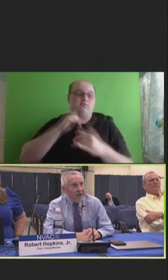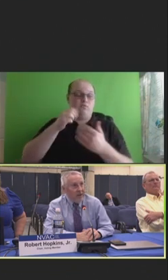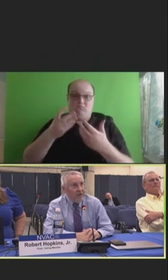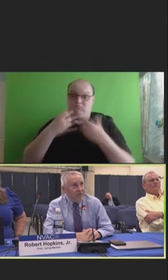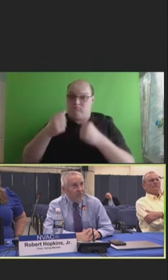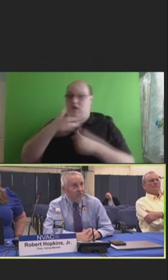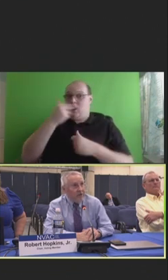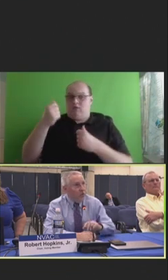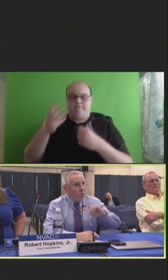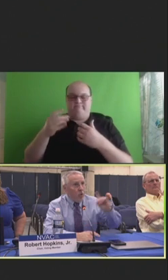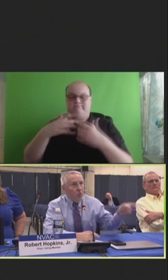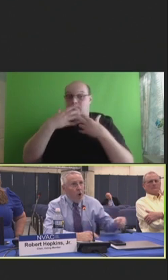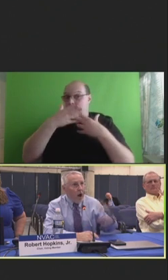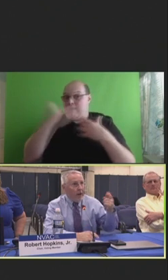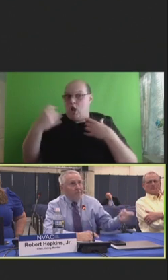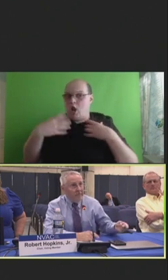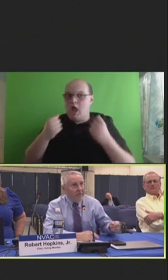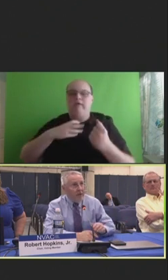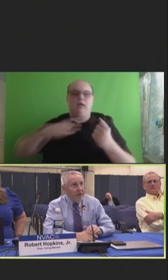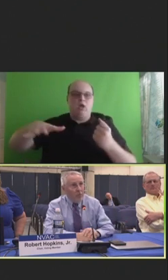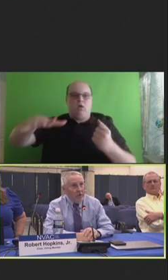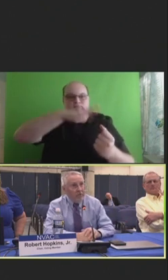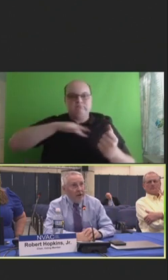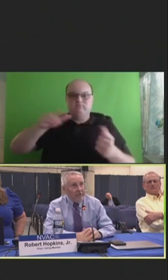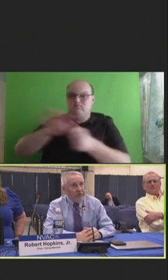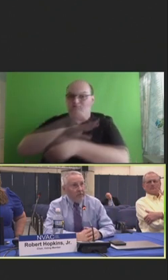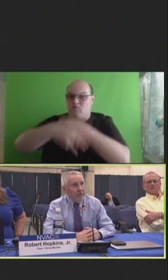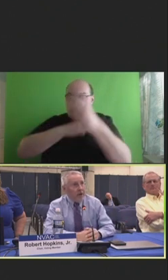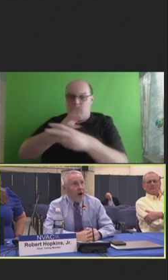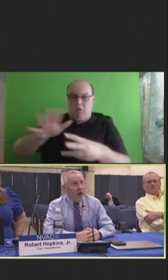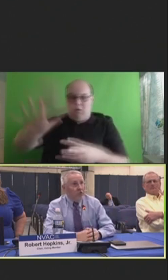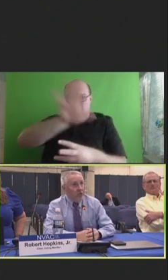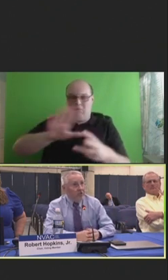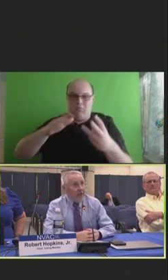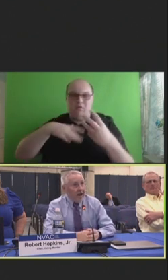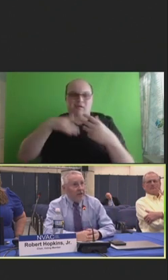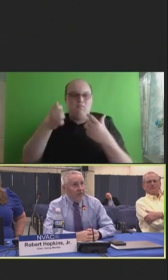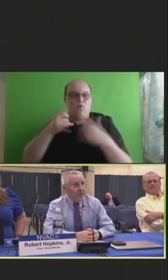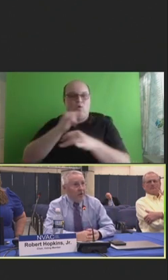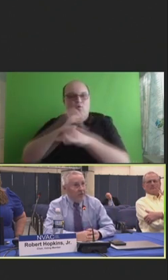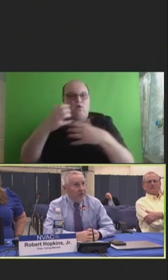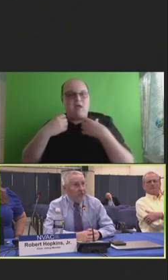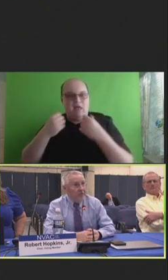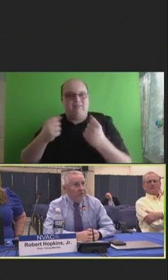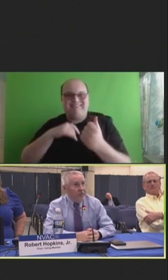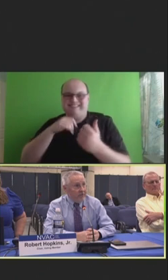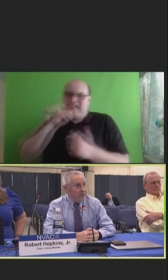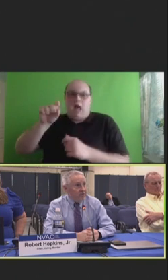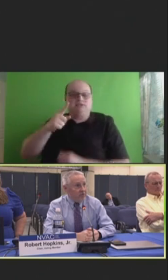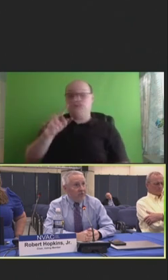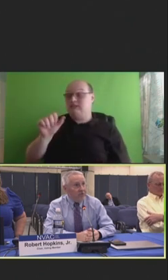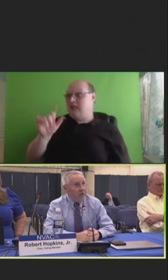worldwide, we have to think beyond just active immunization for infectious disease targets.